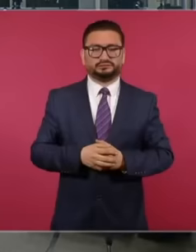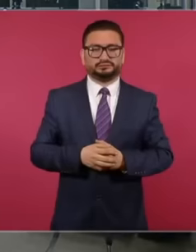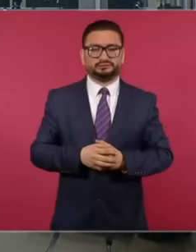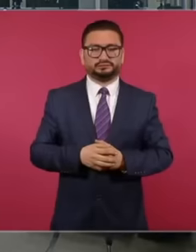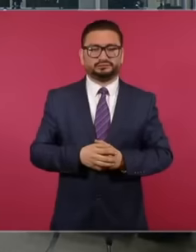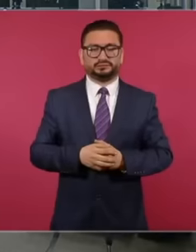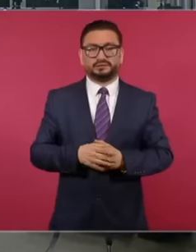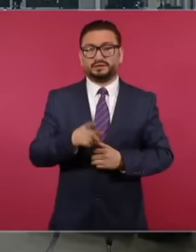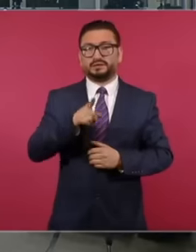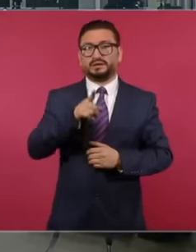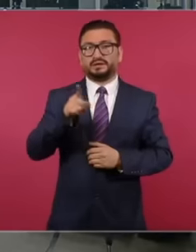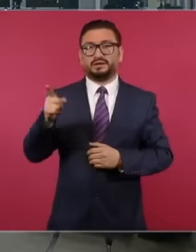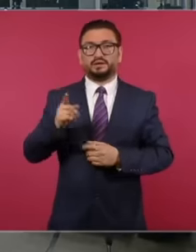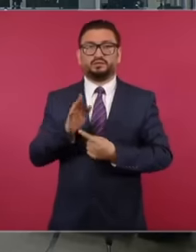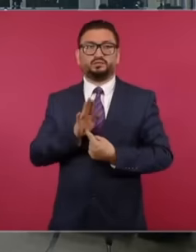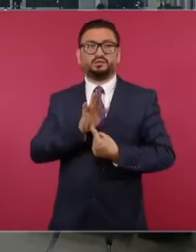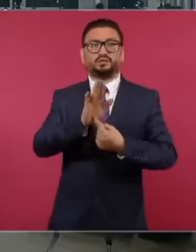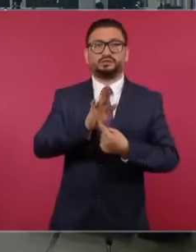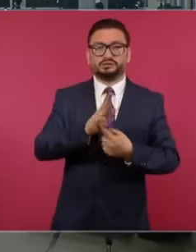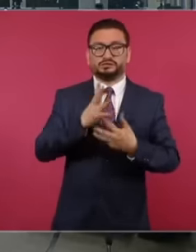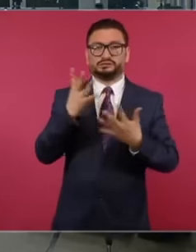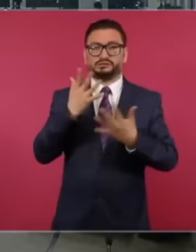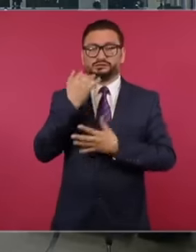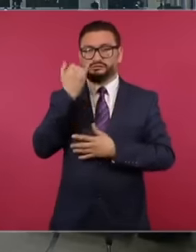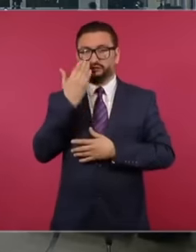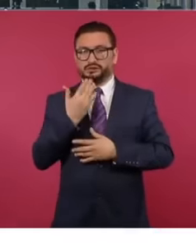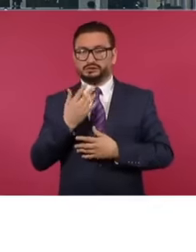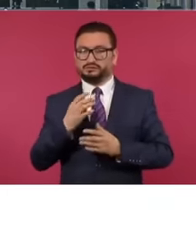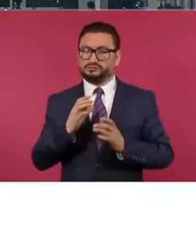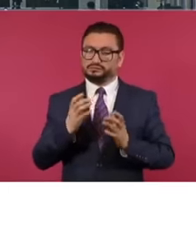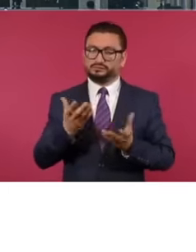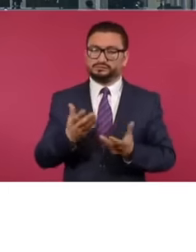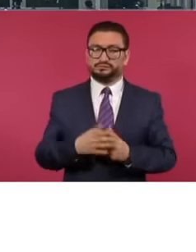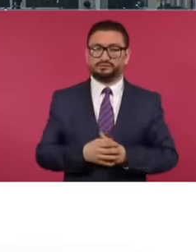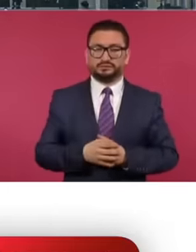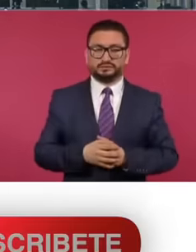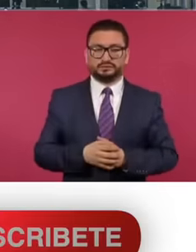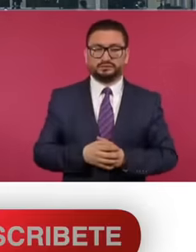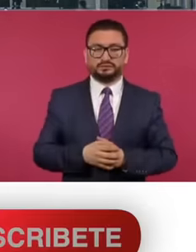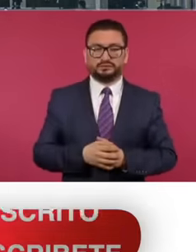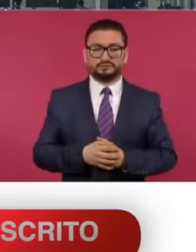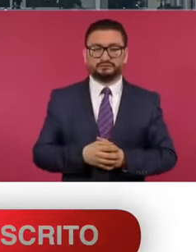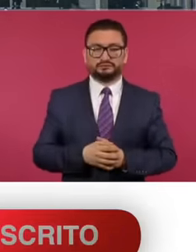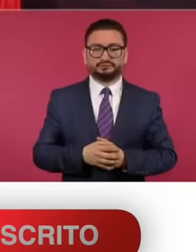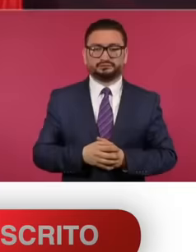exposed they have to think in